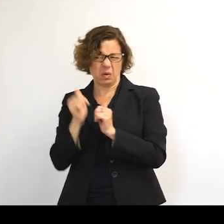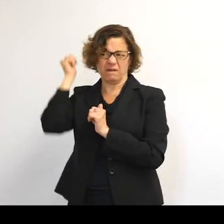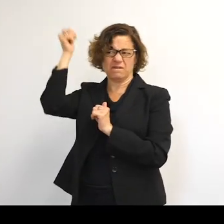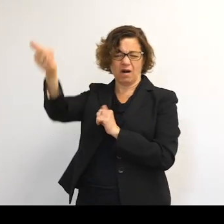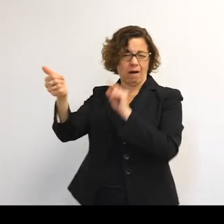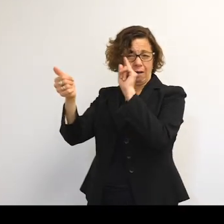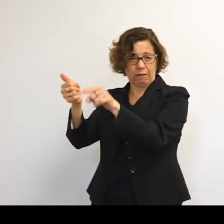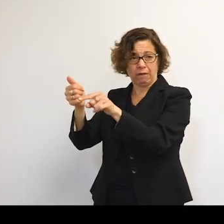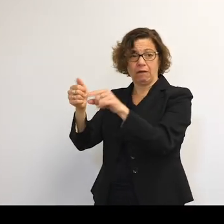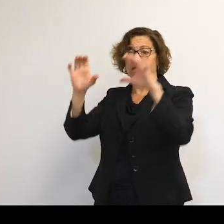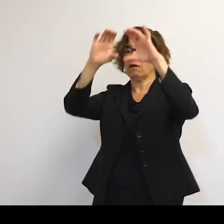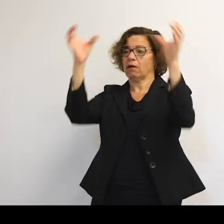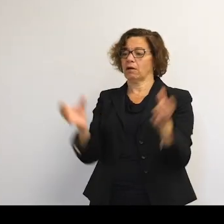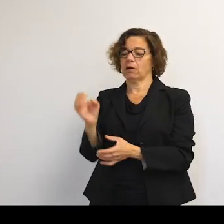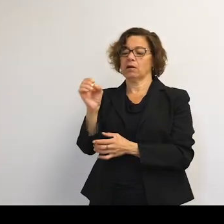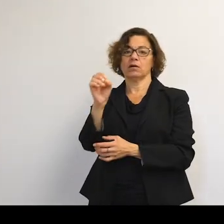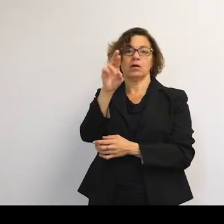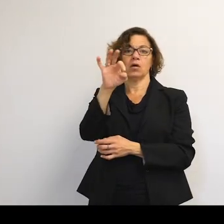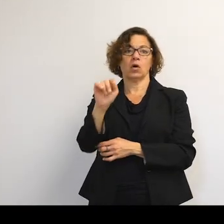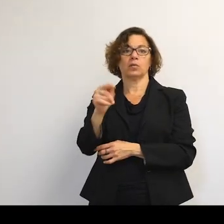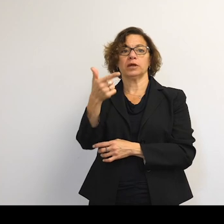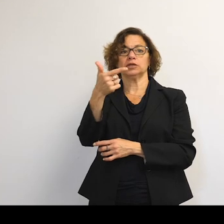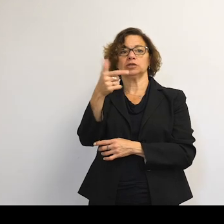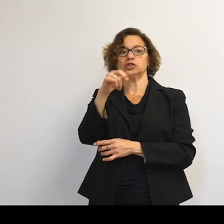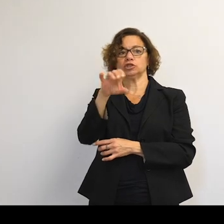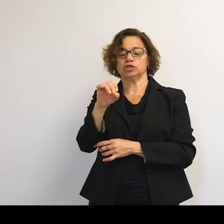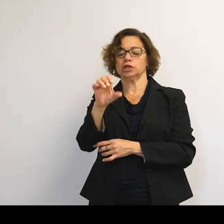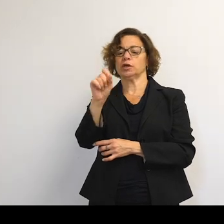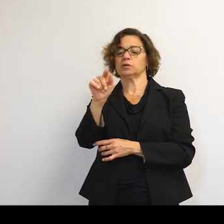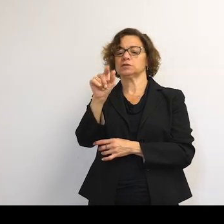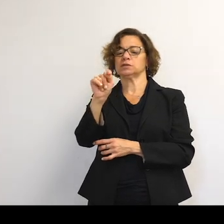This orbit is chosen because the time it takes to do one orbit